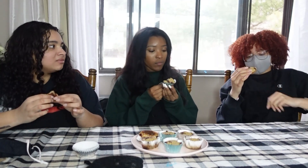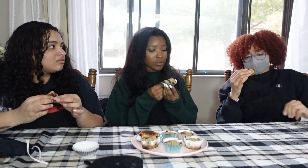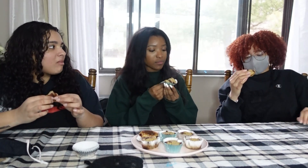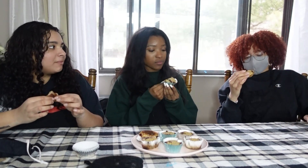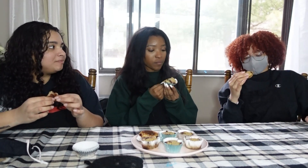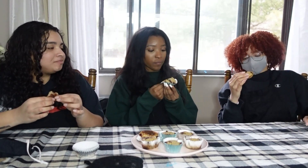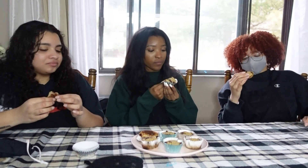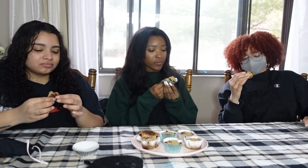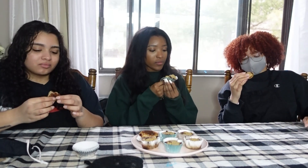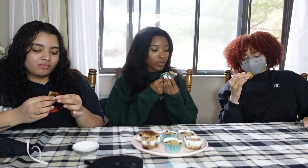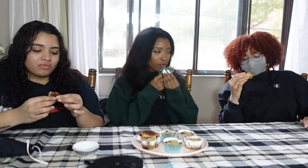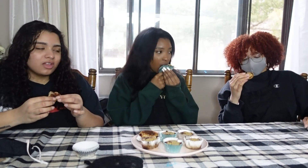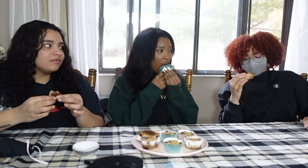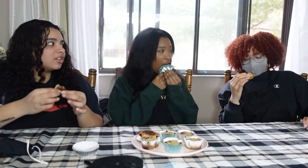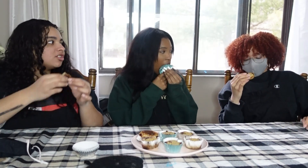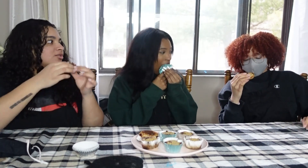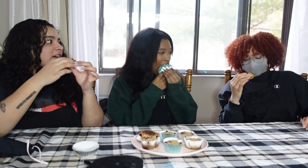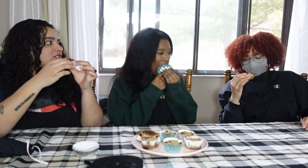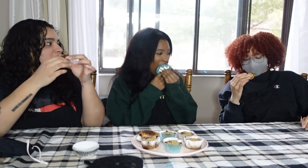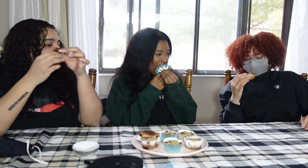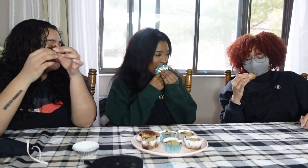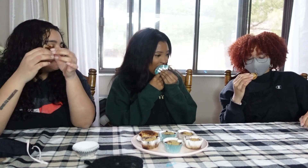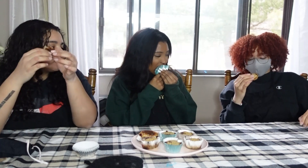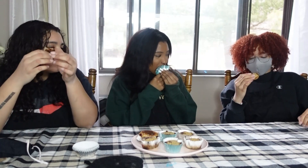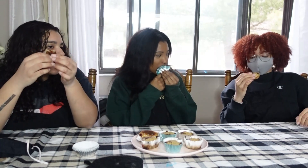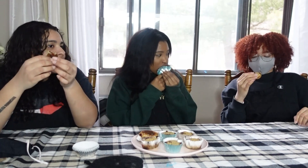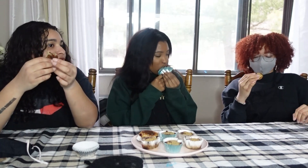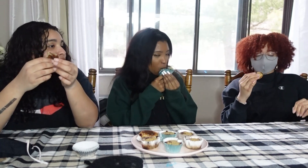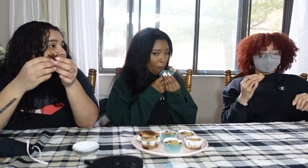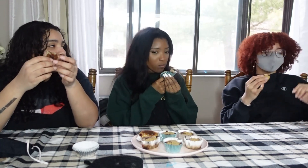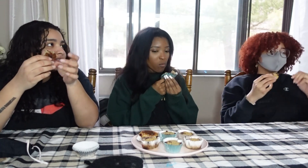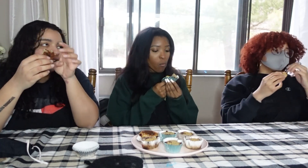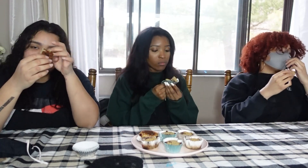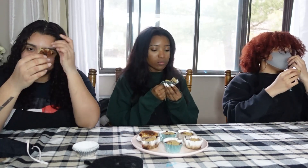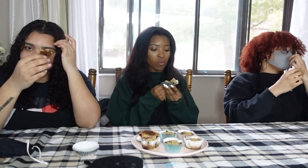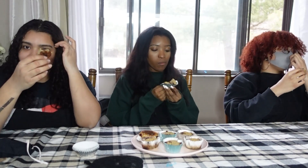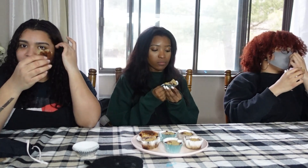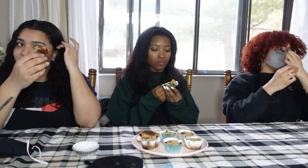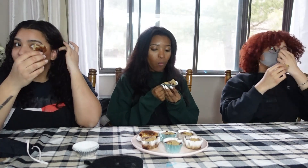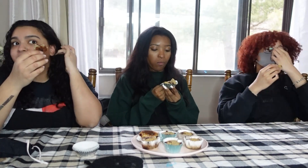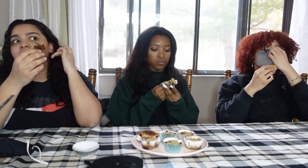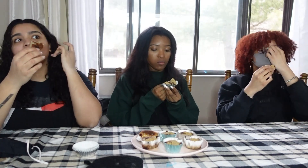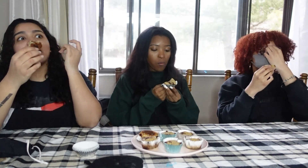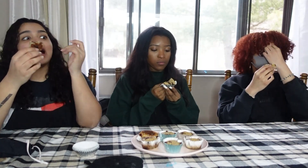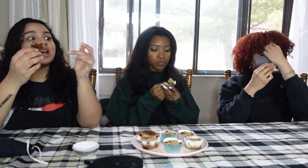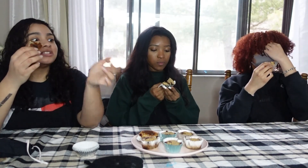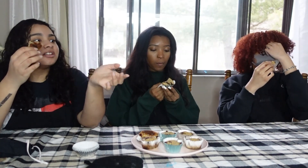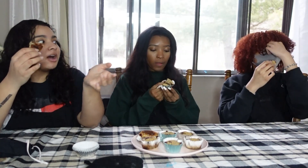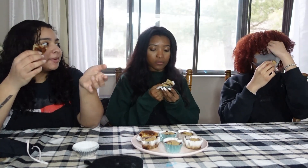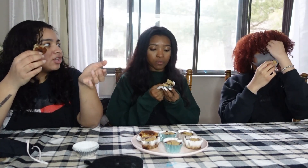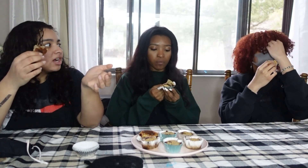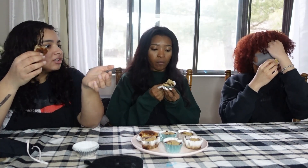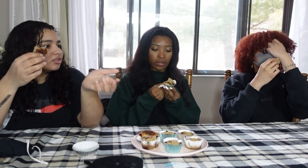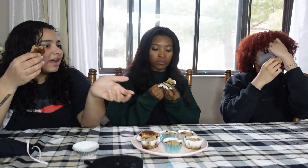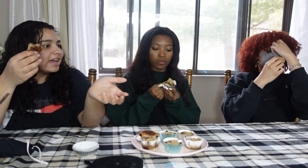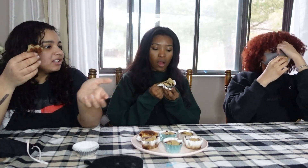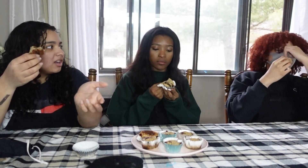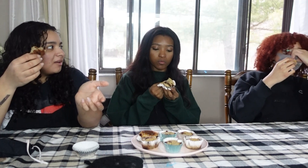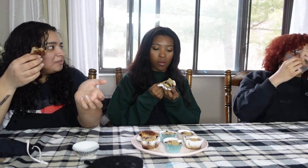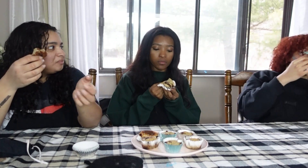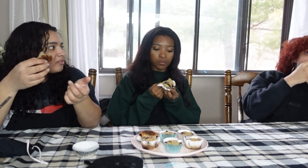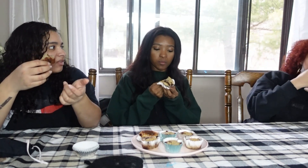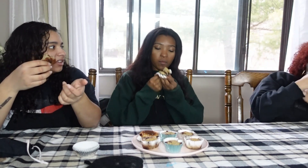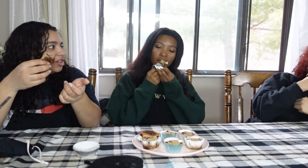yeah I told you I was like I I said a cup of chocolate so I added a cup and